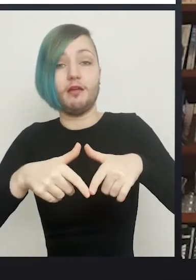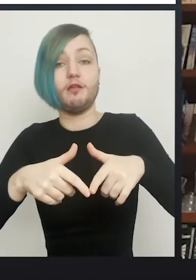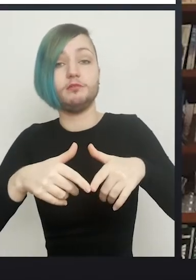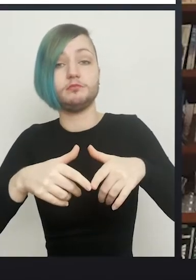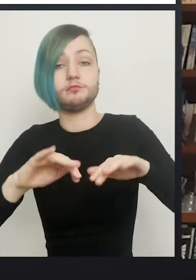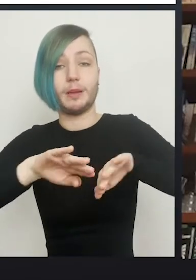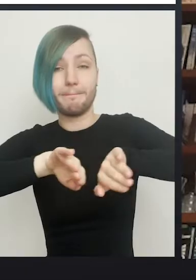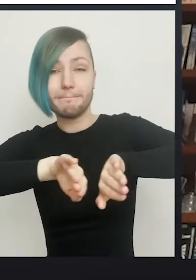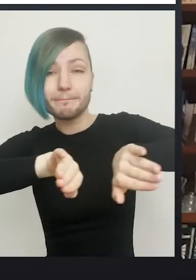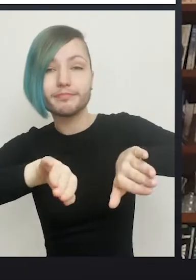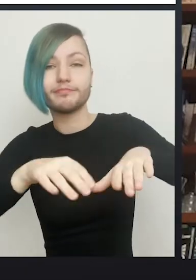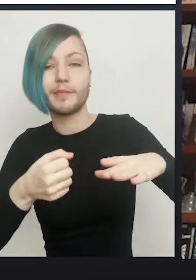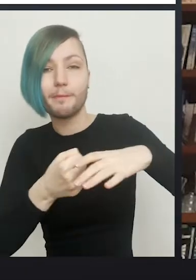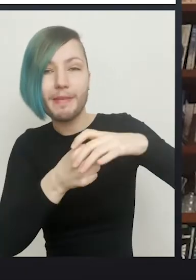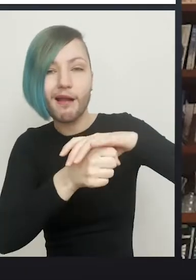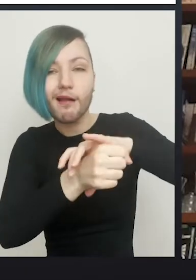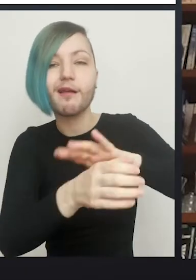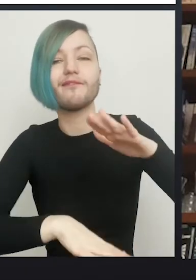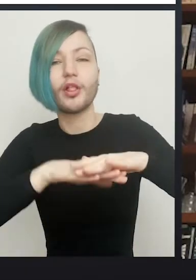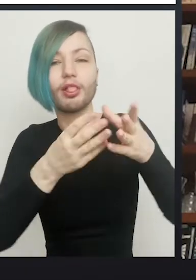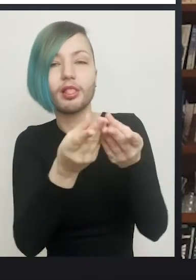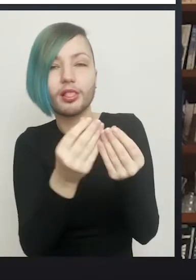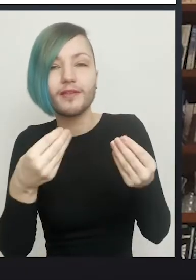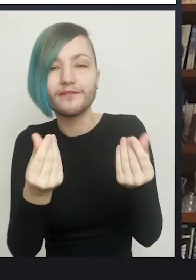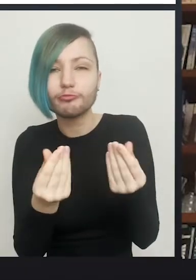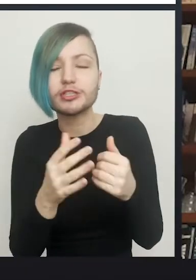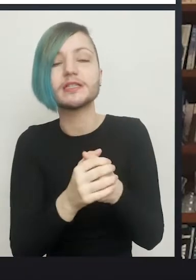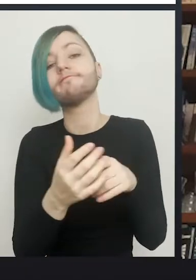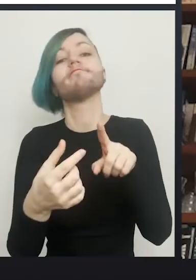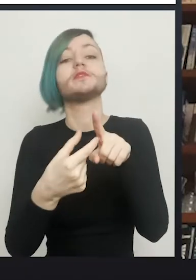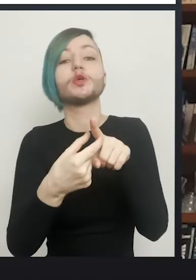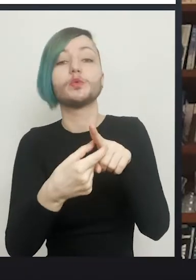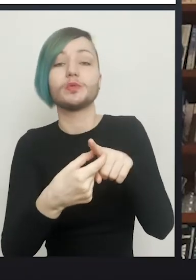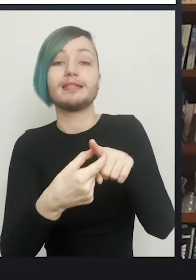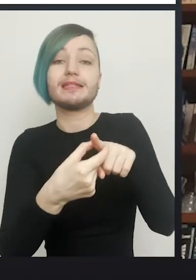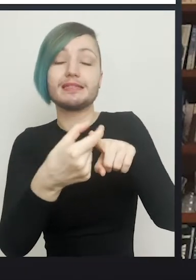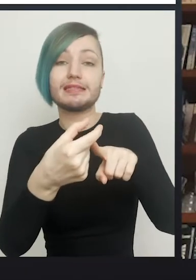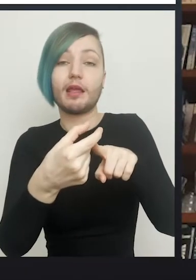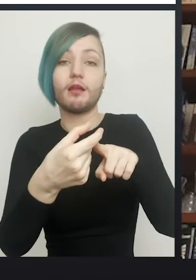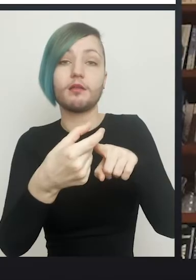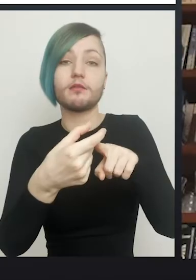that's been done, and you've stripped away the skin of the penis which is the bit you're going to keep to make the skin lined tube.